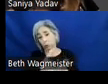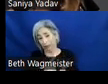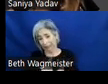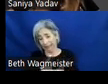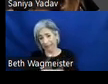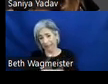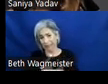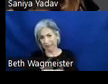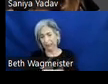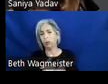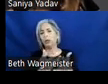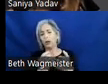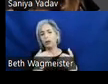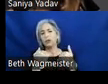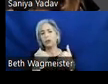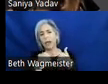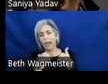that's something that we want to have at the forefront of anything we create.